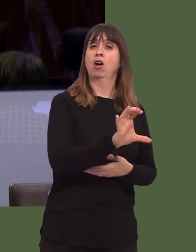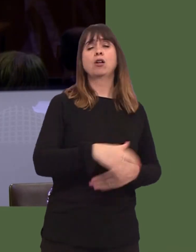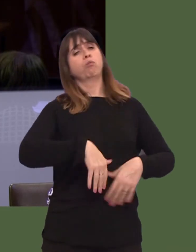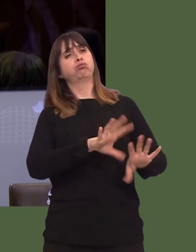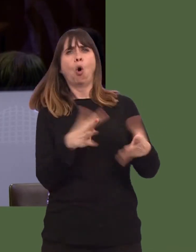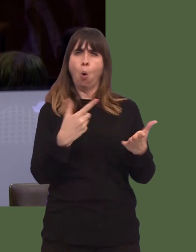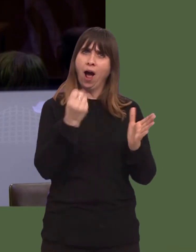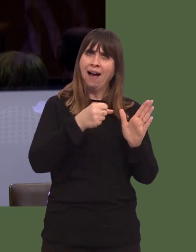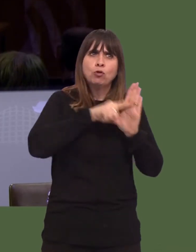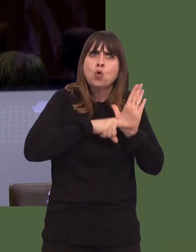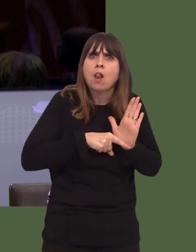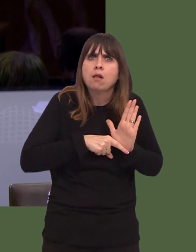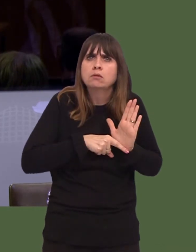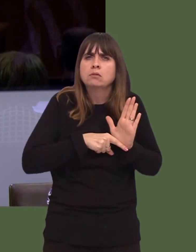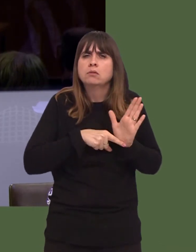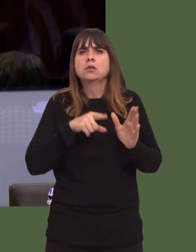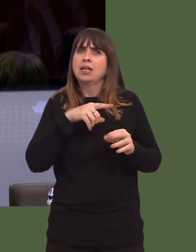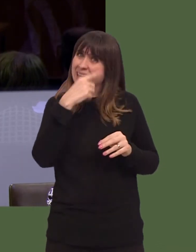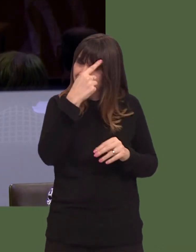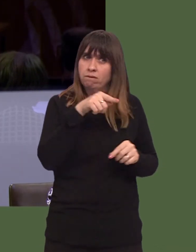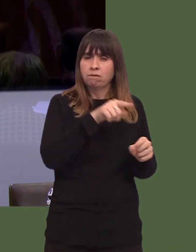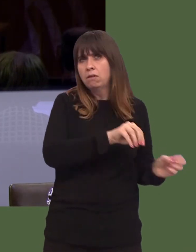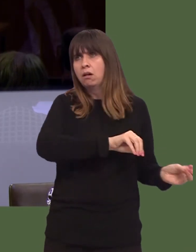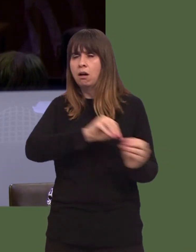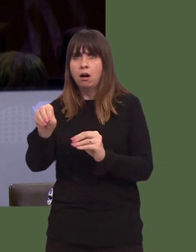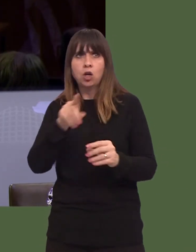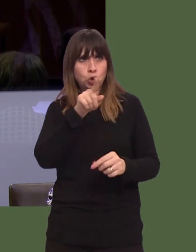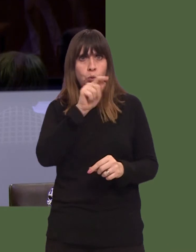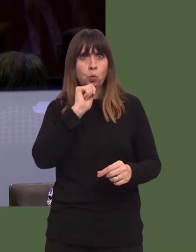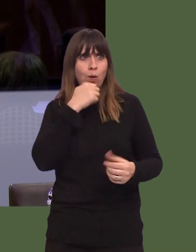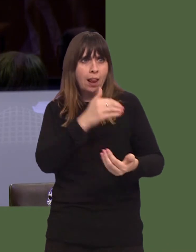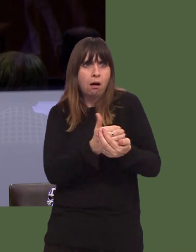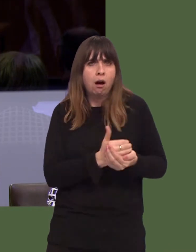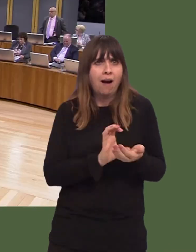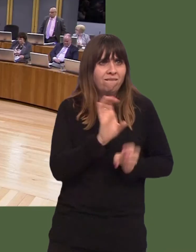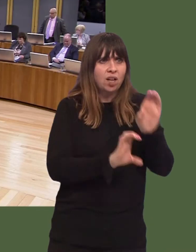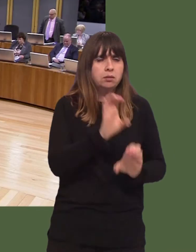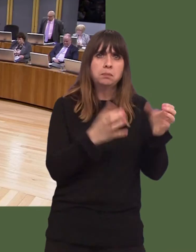and what action will the Welsh Government take to safeguard its investment in supporting employment in Newport?